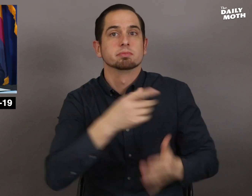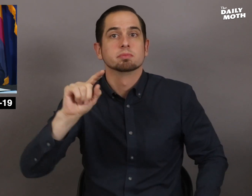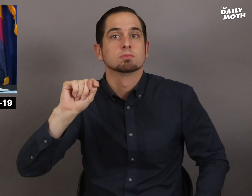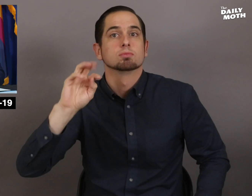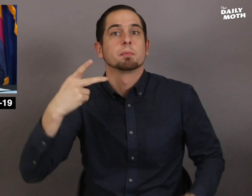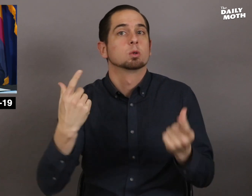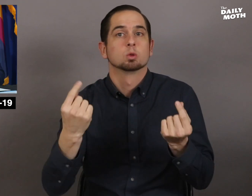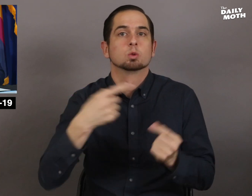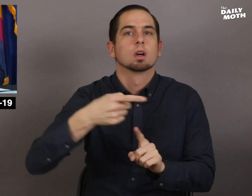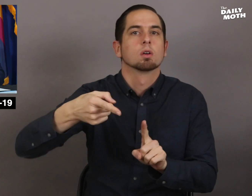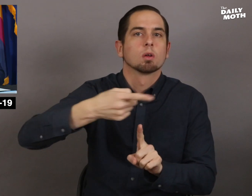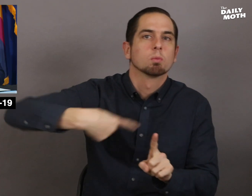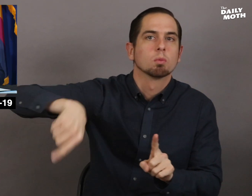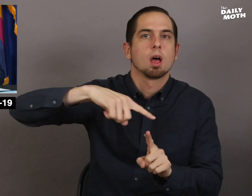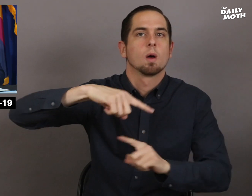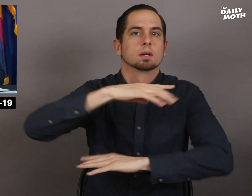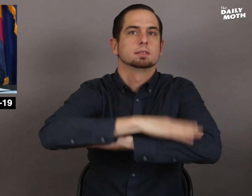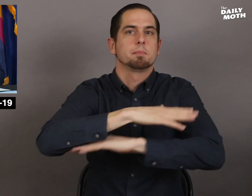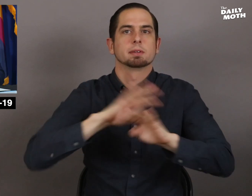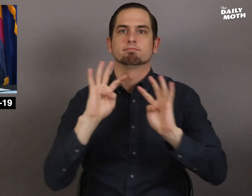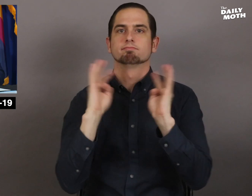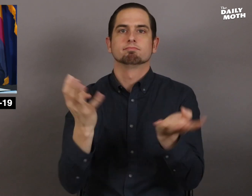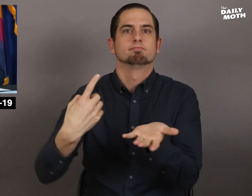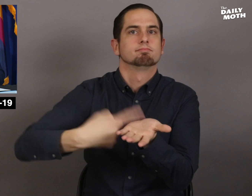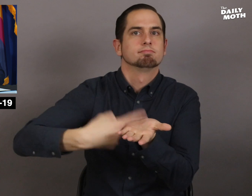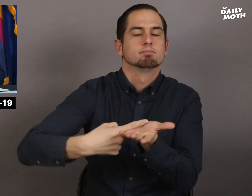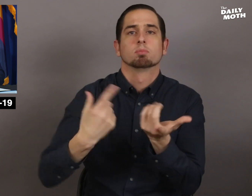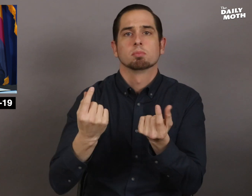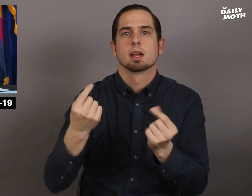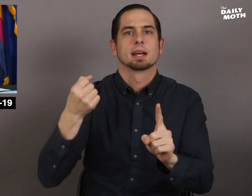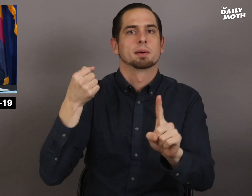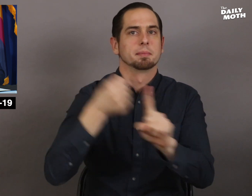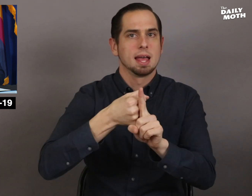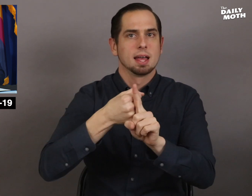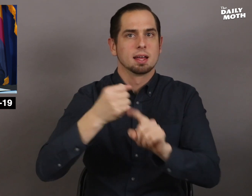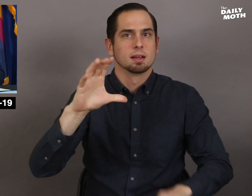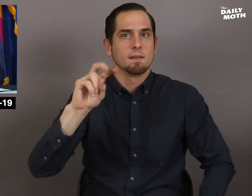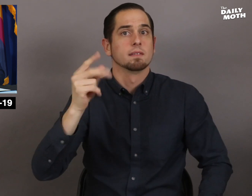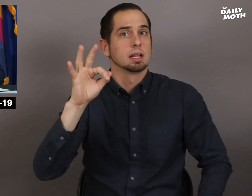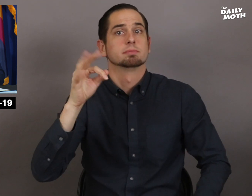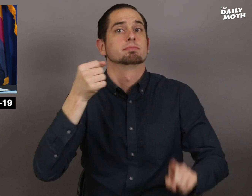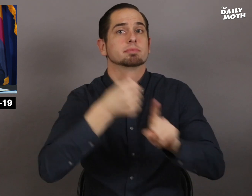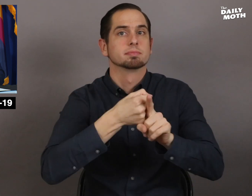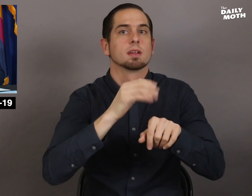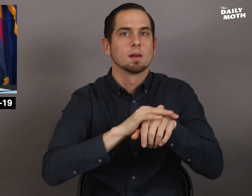He held a roundtable discussion on the impact of COVID-19 on